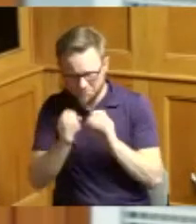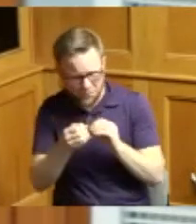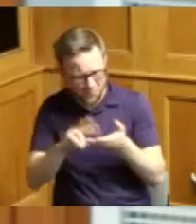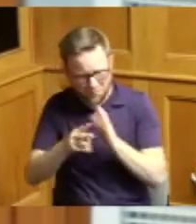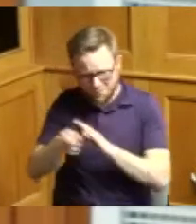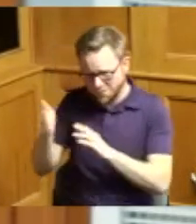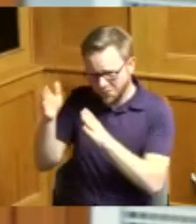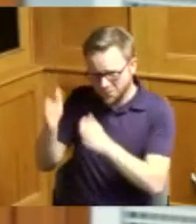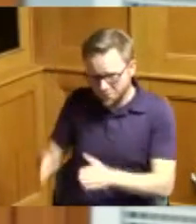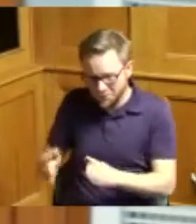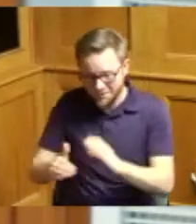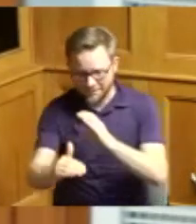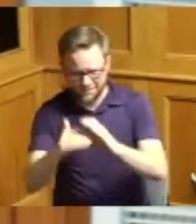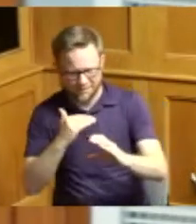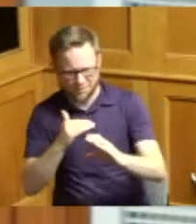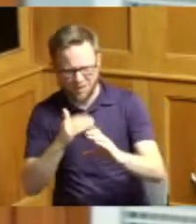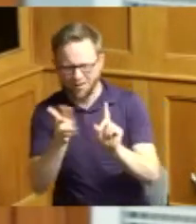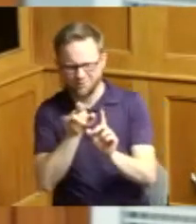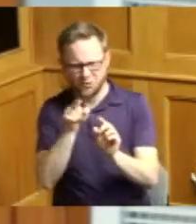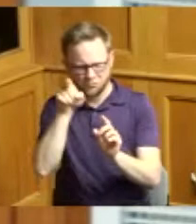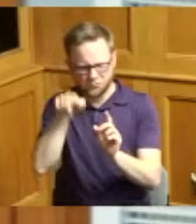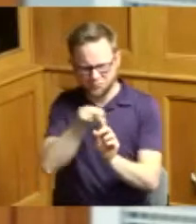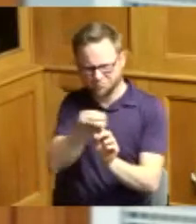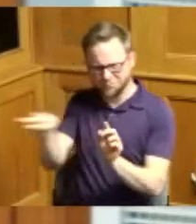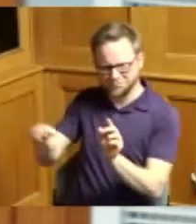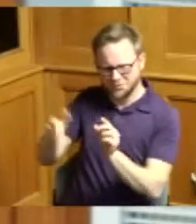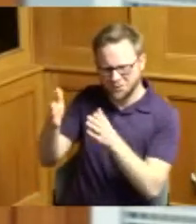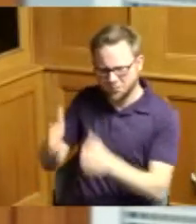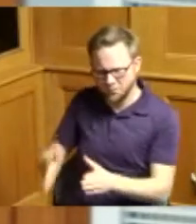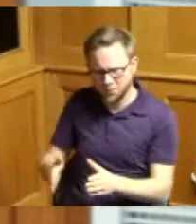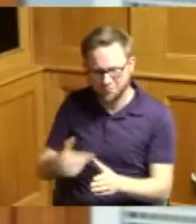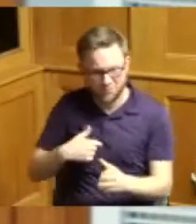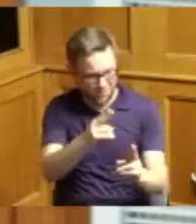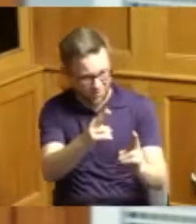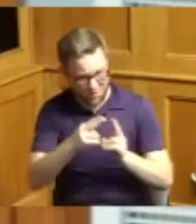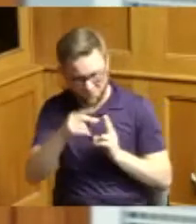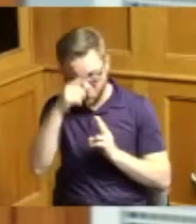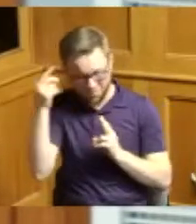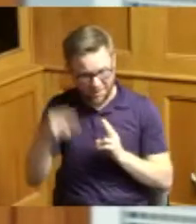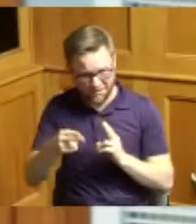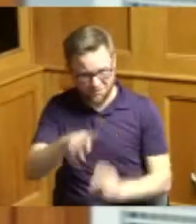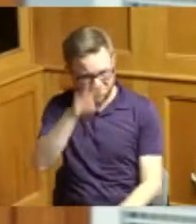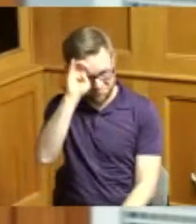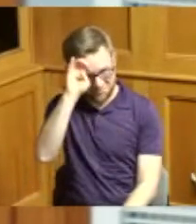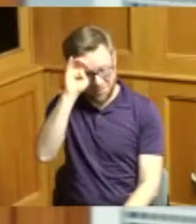sent to the right address for me being honored for black history but I truly do appreciate it